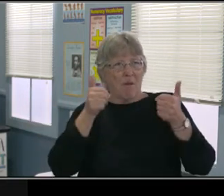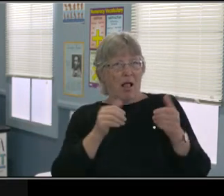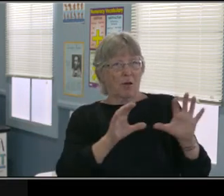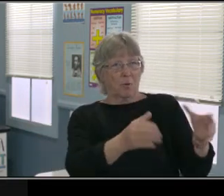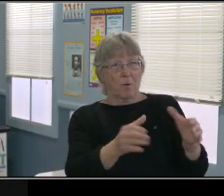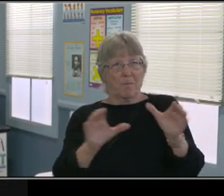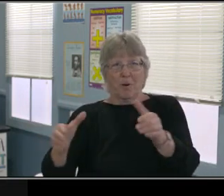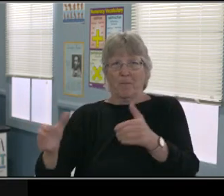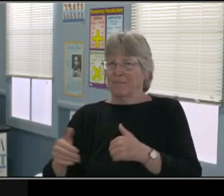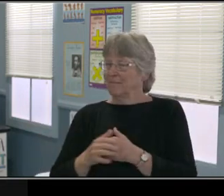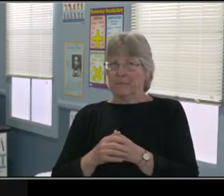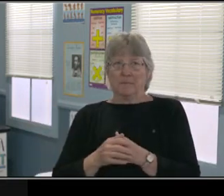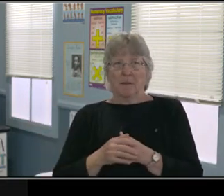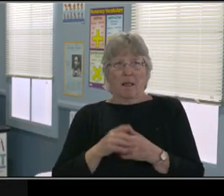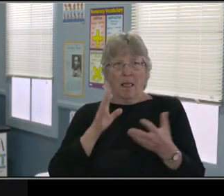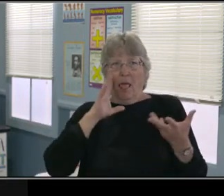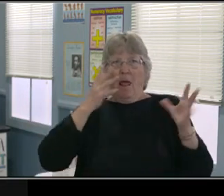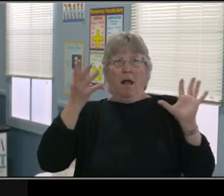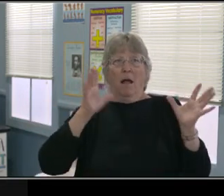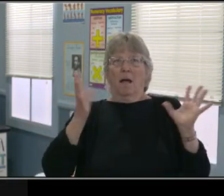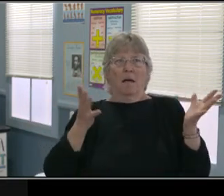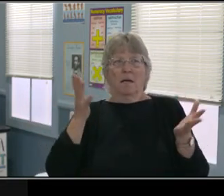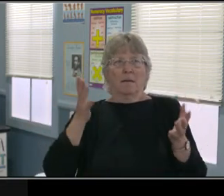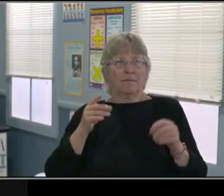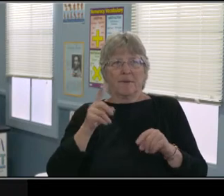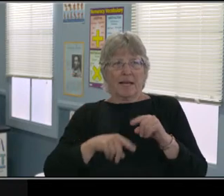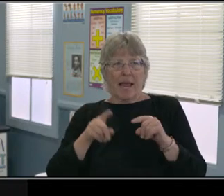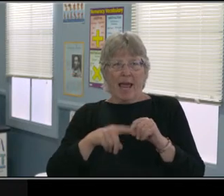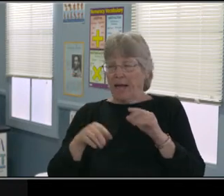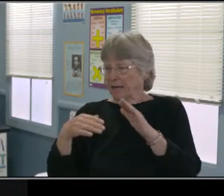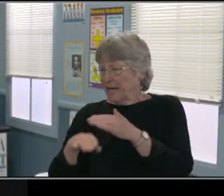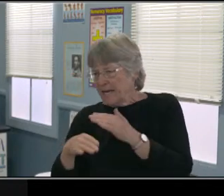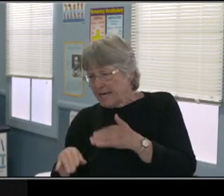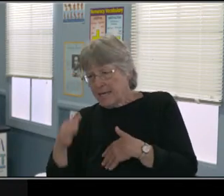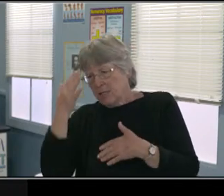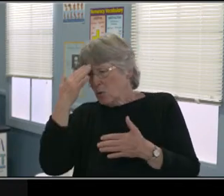The team may be agree that, okay, the speech teacher's gonna push into that class